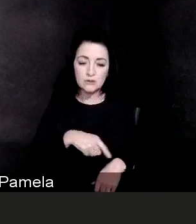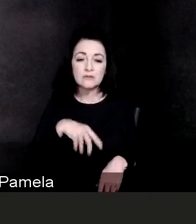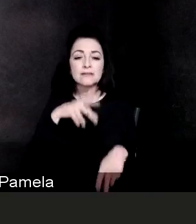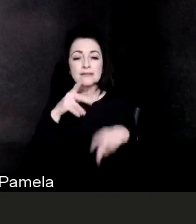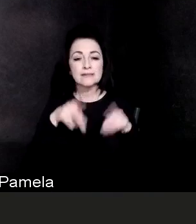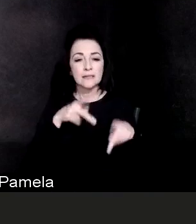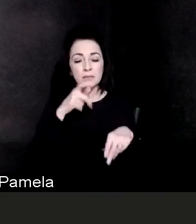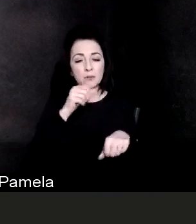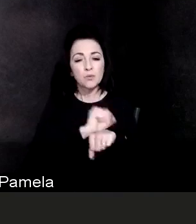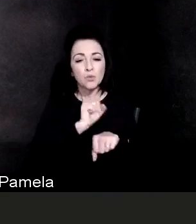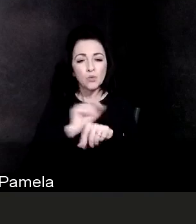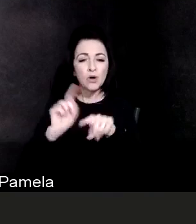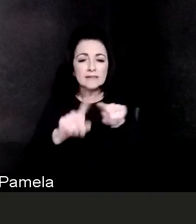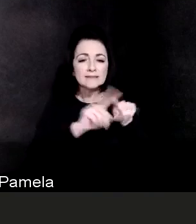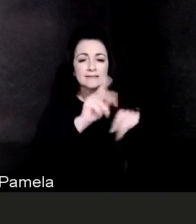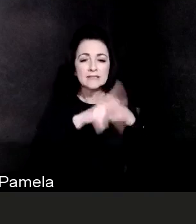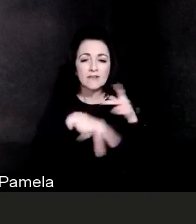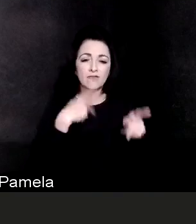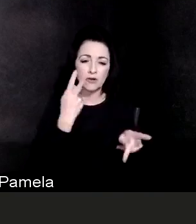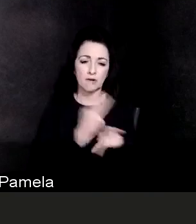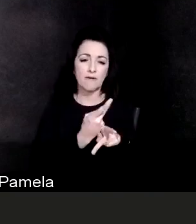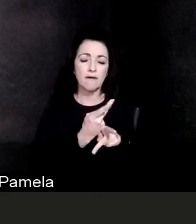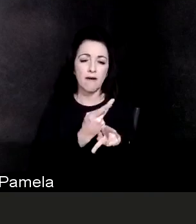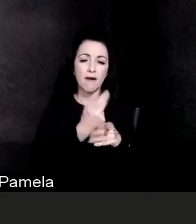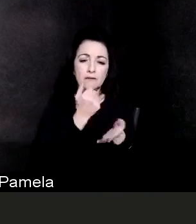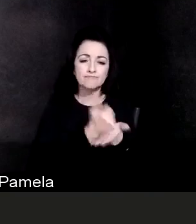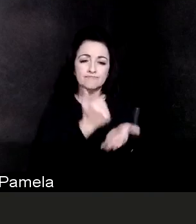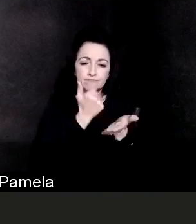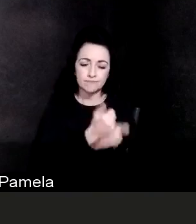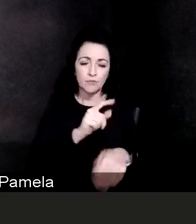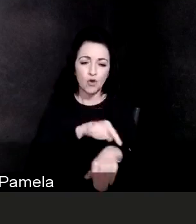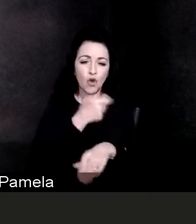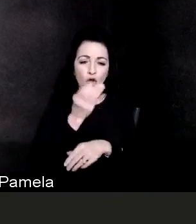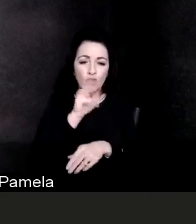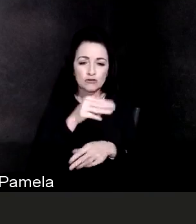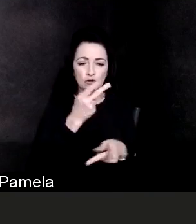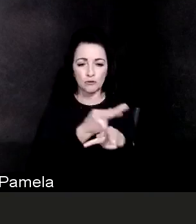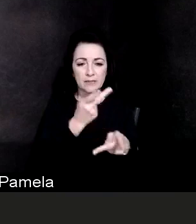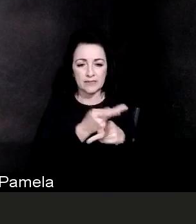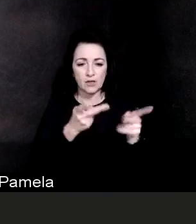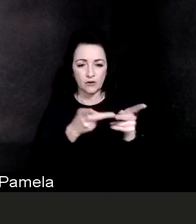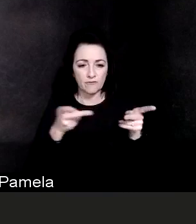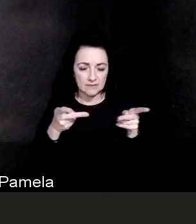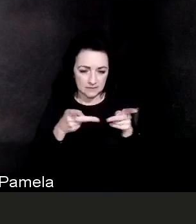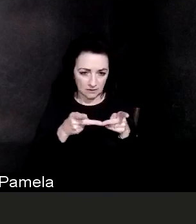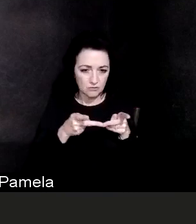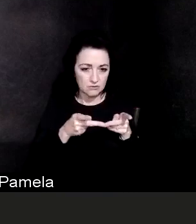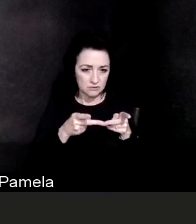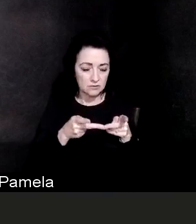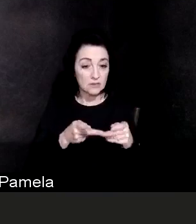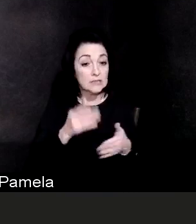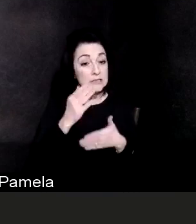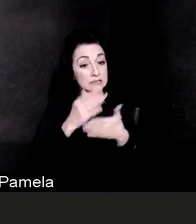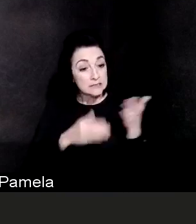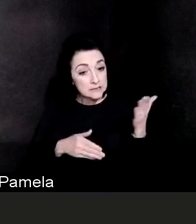and then many other people who are involved in providing patient care either directly or indirectly.